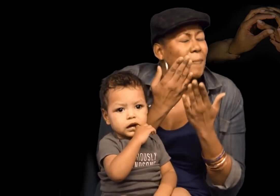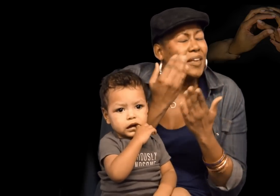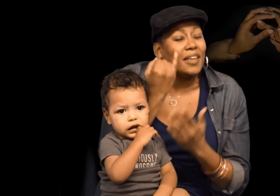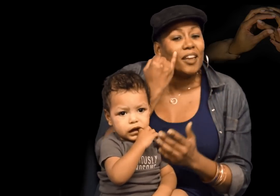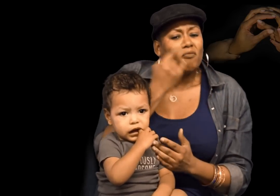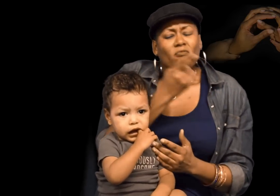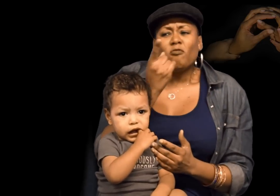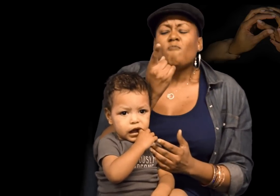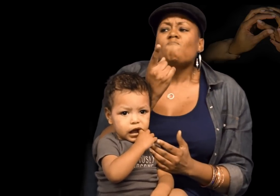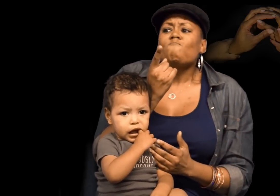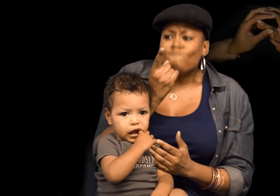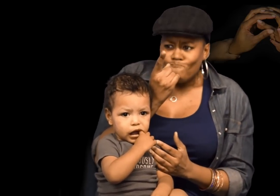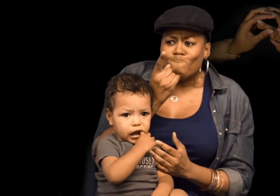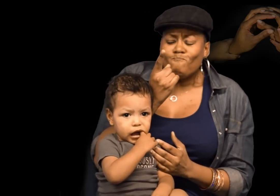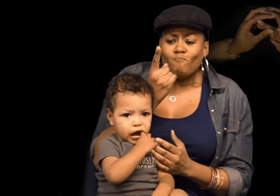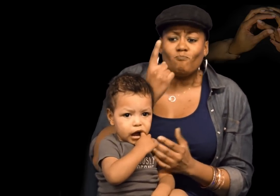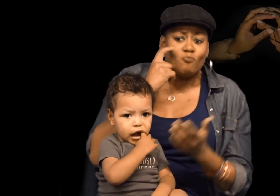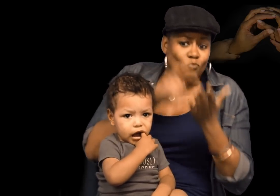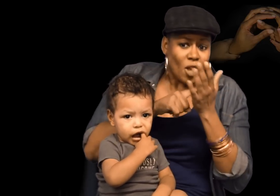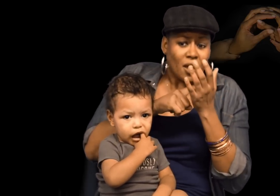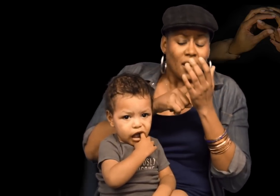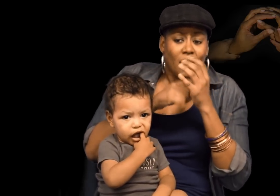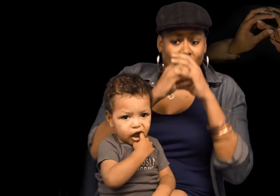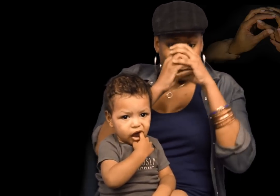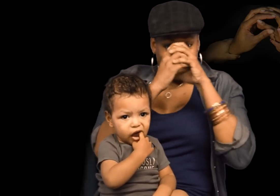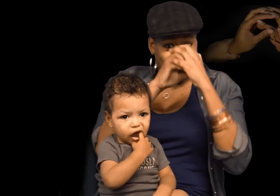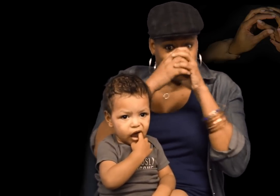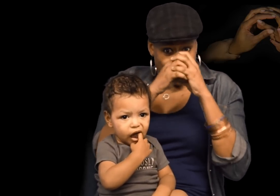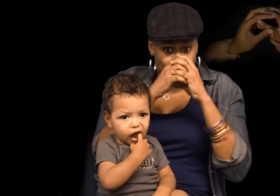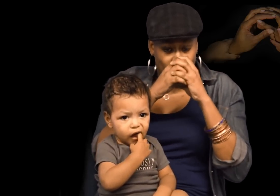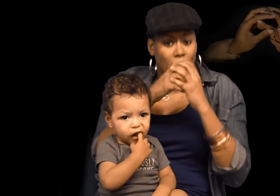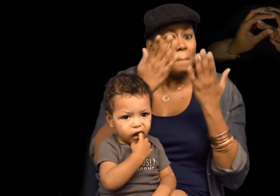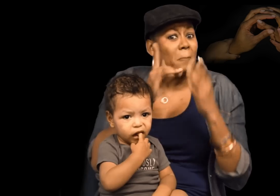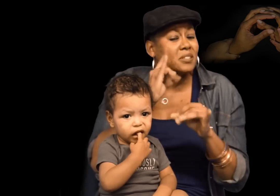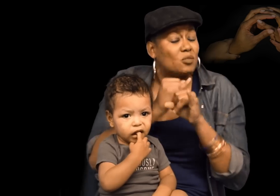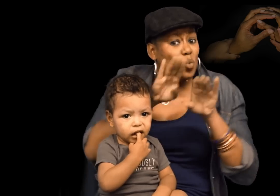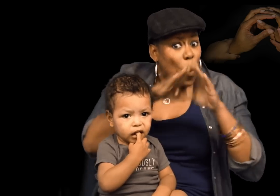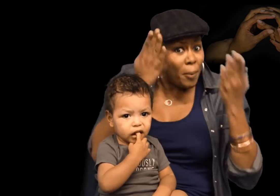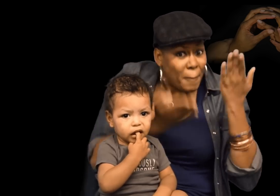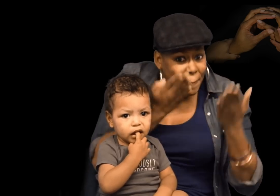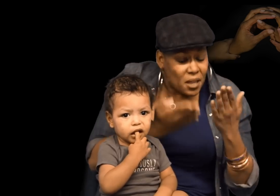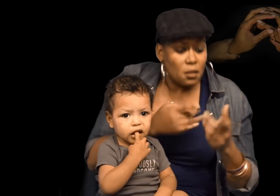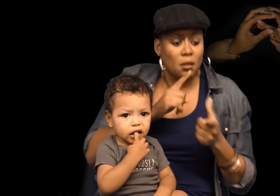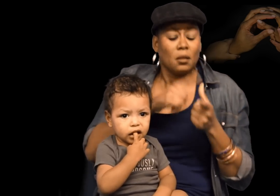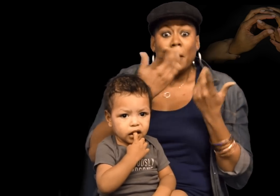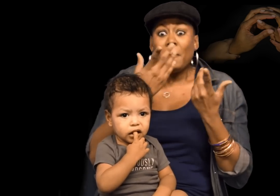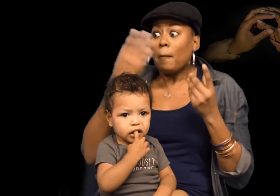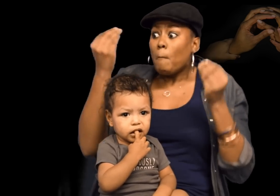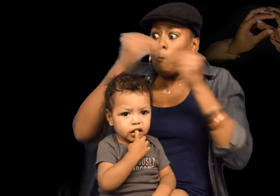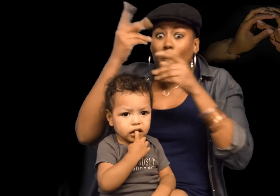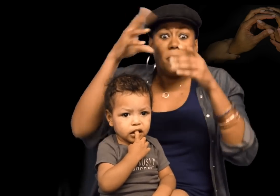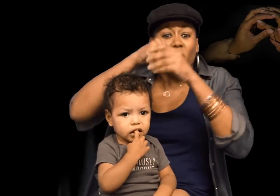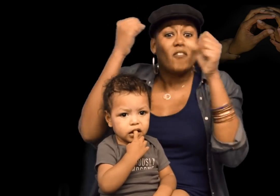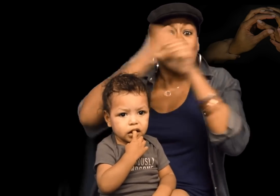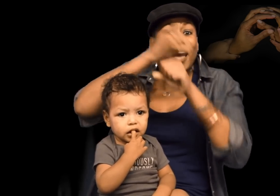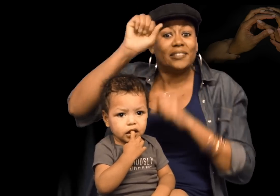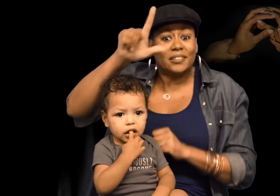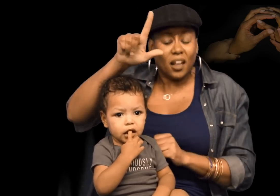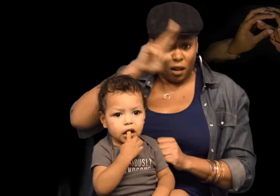If you do, if you are willing to recognize intersectionality, maybe more Deaf Schools will stay open, maybe more people will join the fight to preserve ASL.